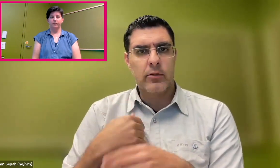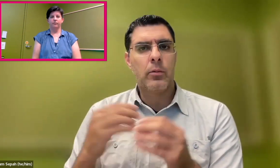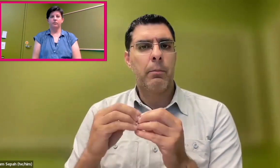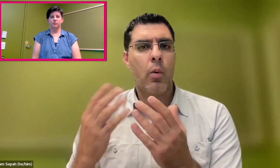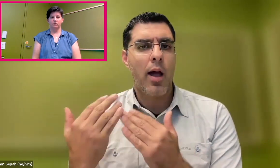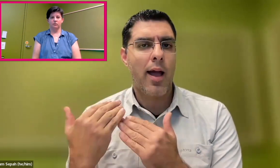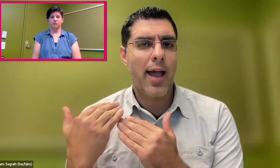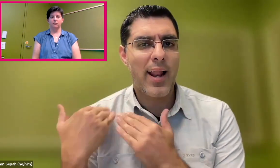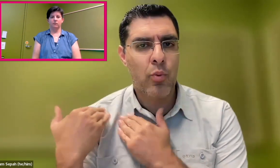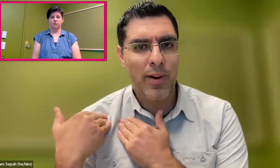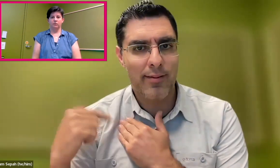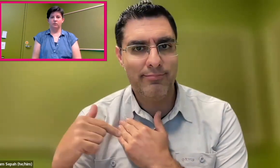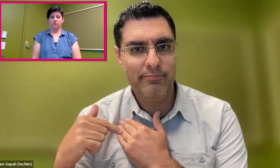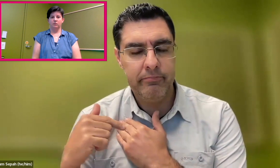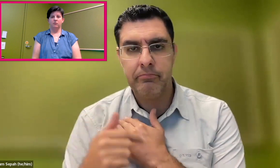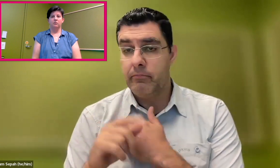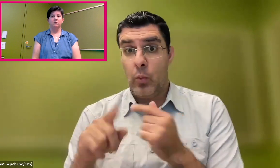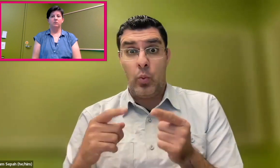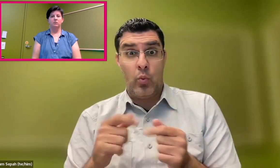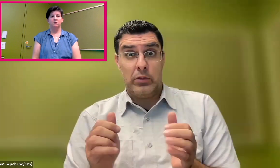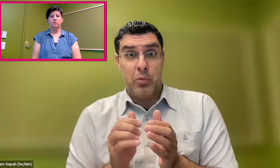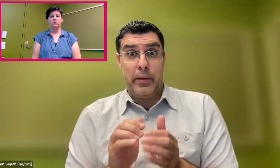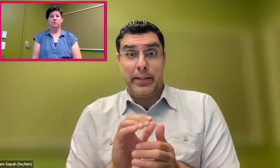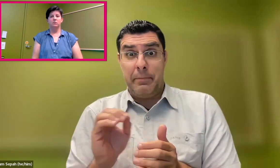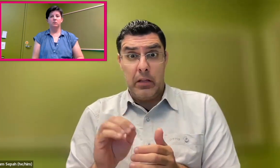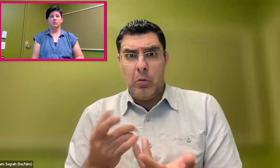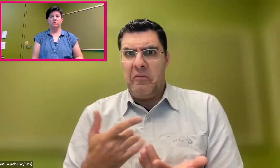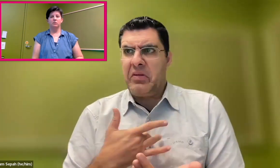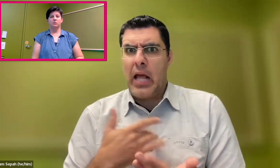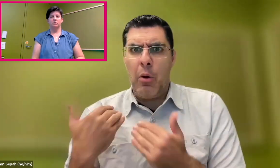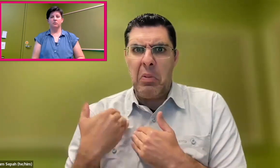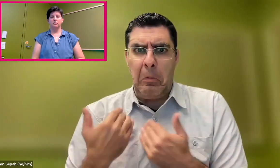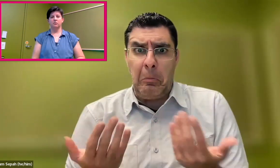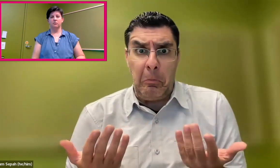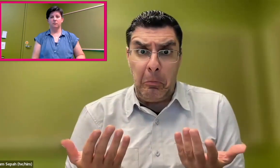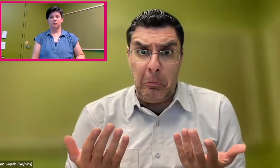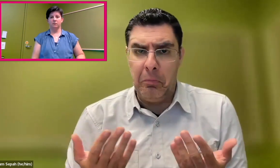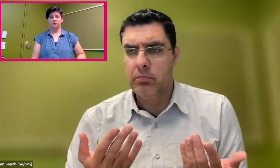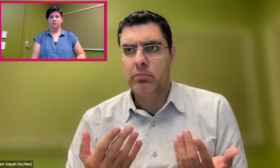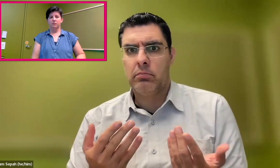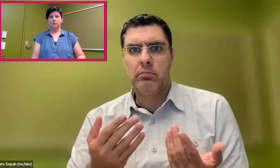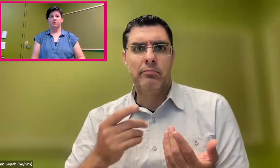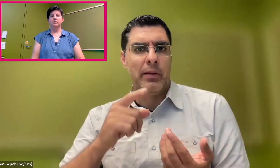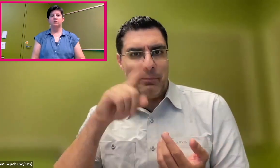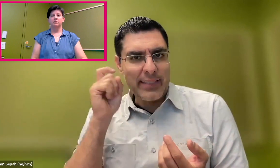grows, people will realize that we need to have more accountability come in. With a smaller company, accountability